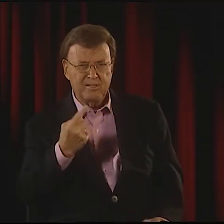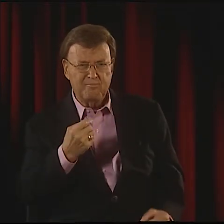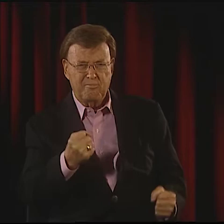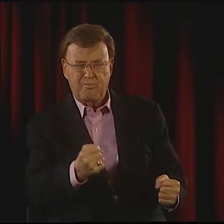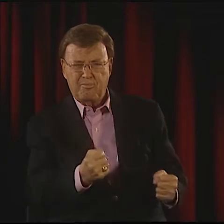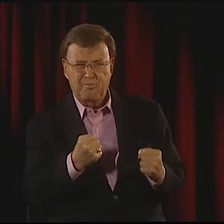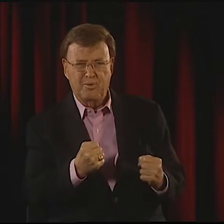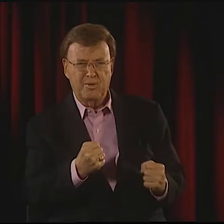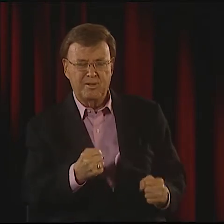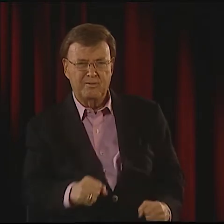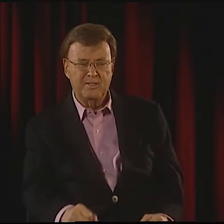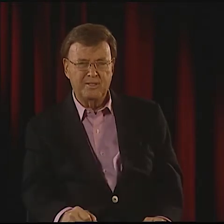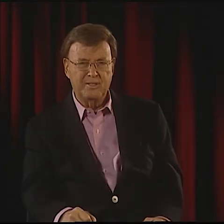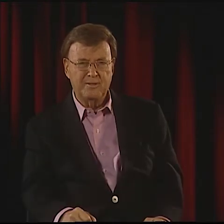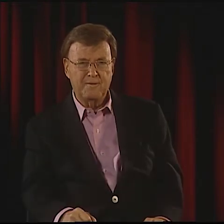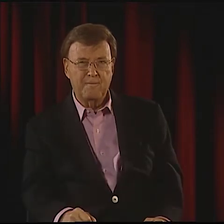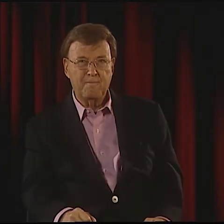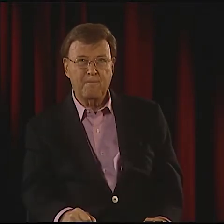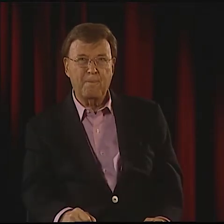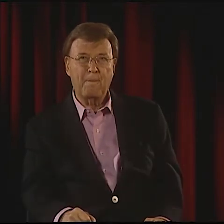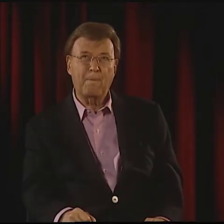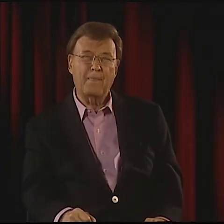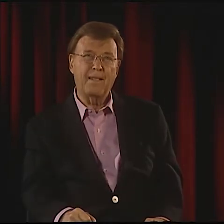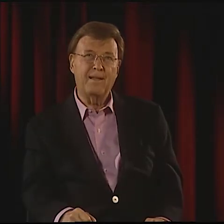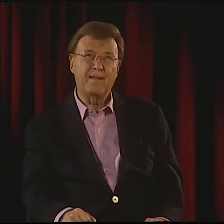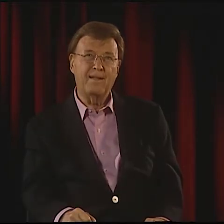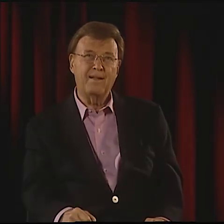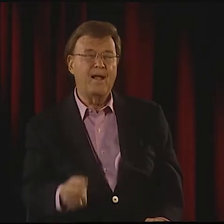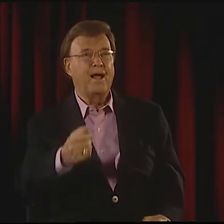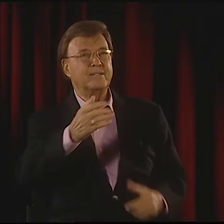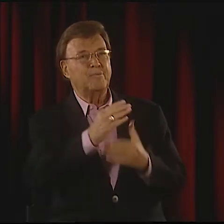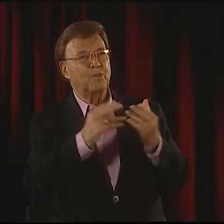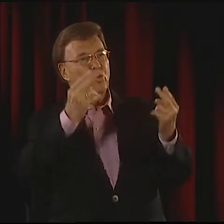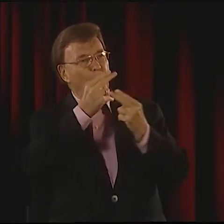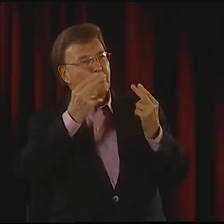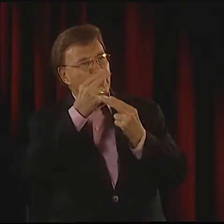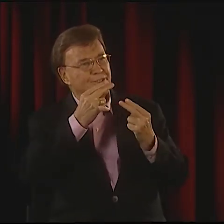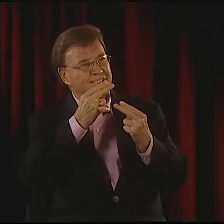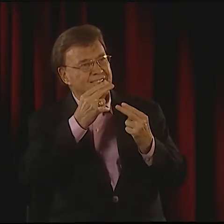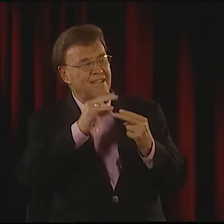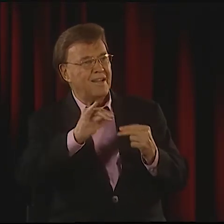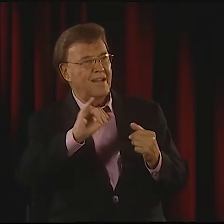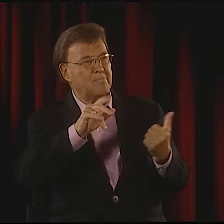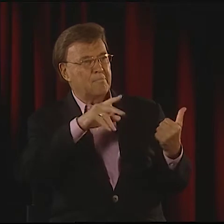SOMETIMES HUMOR IS GOOD, TOO. YOU KNOW, PATRICK GRAYBILL, THE WAY HE DID THAT SONG